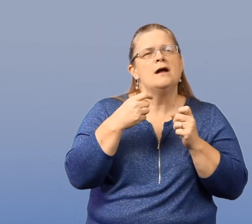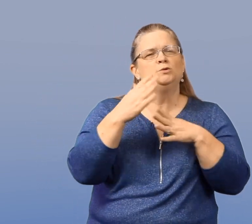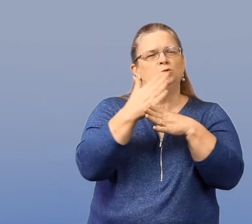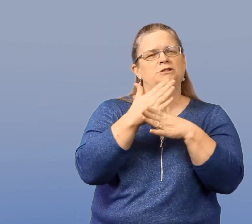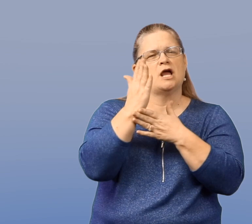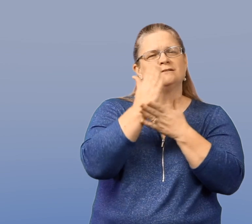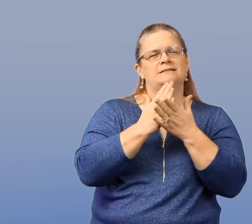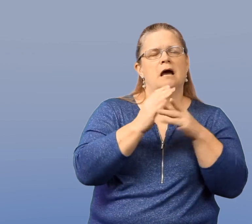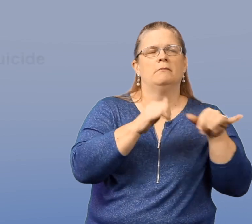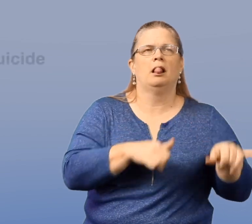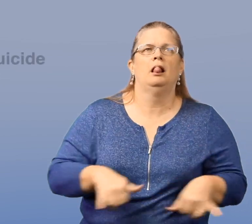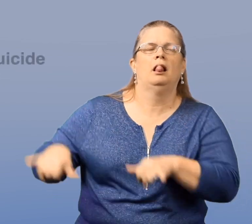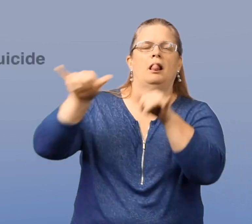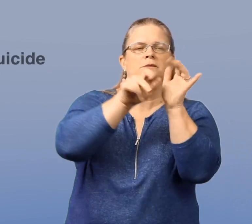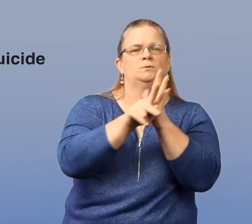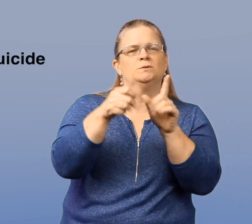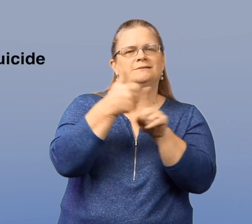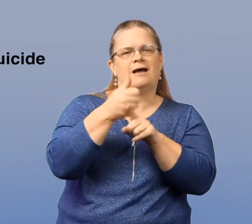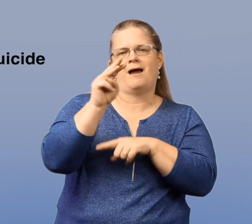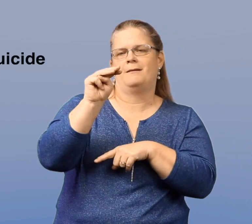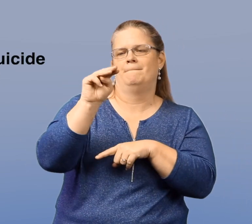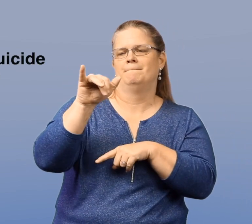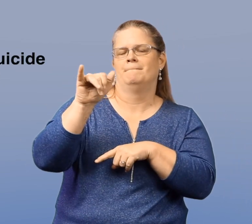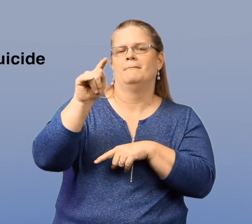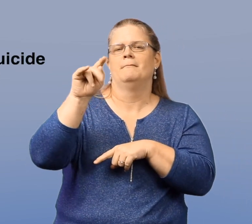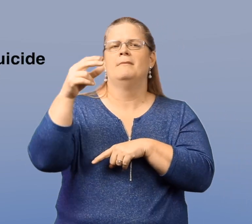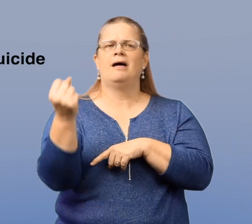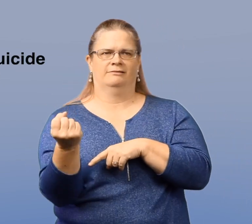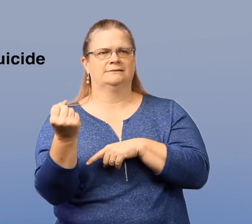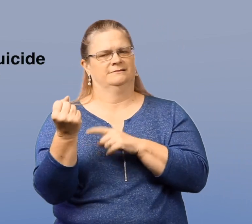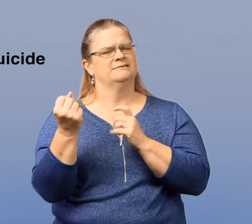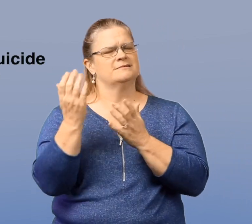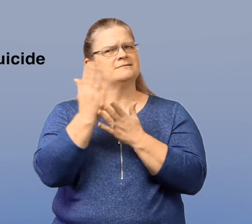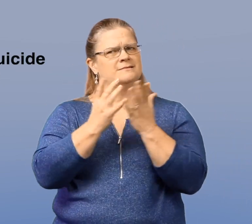I do want to share some common suicide myths that are out there.